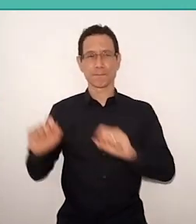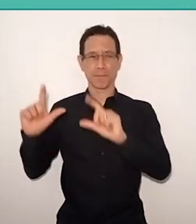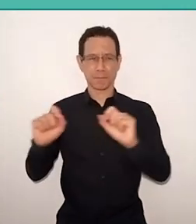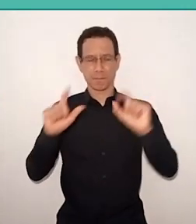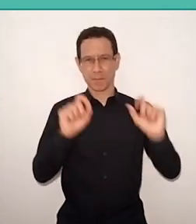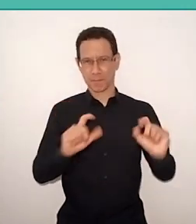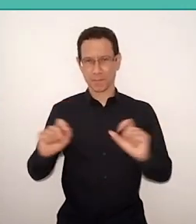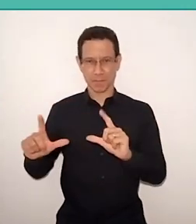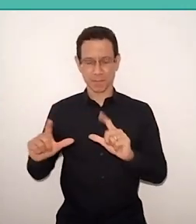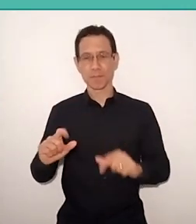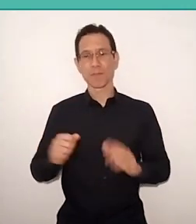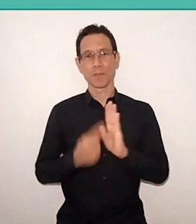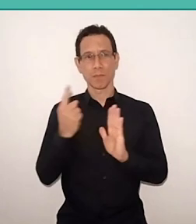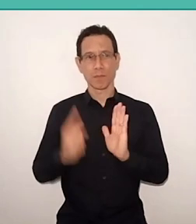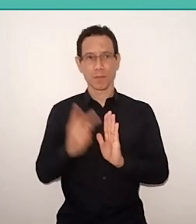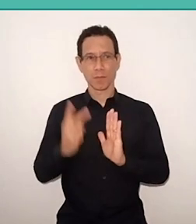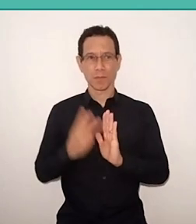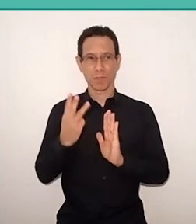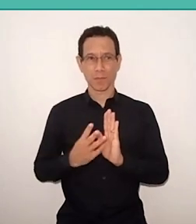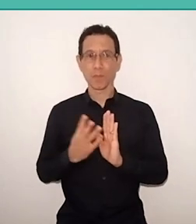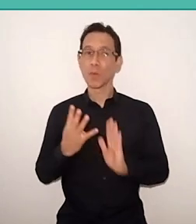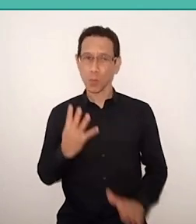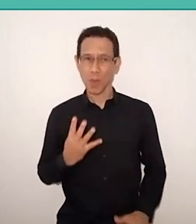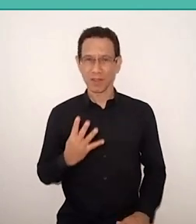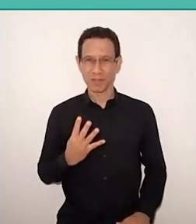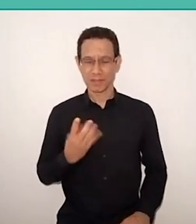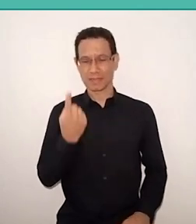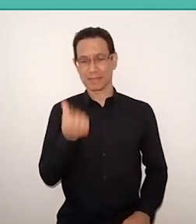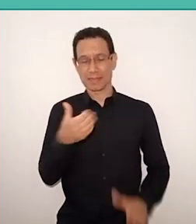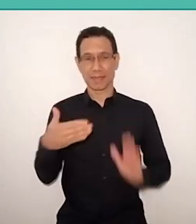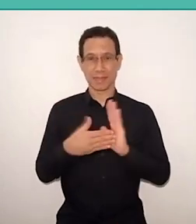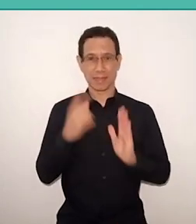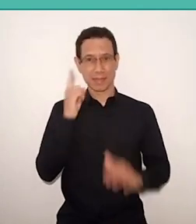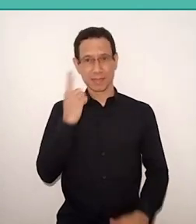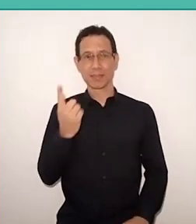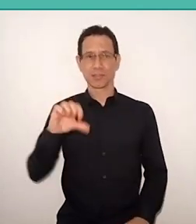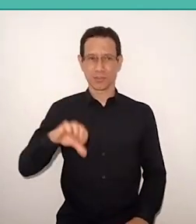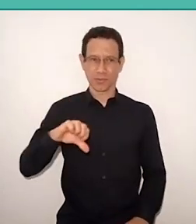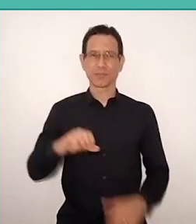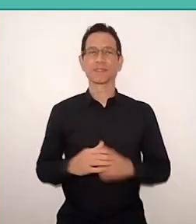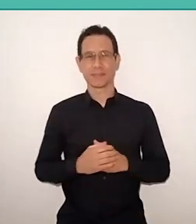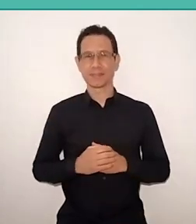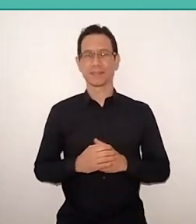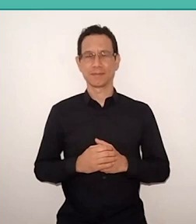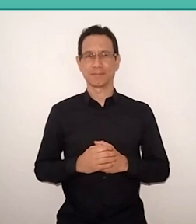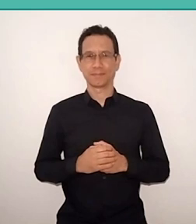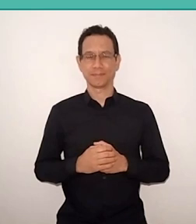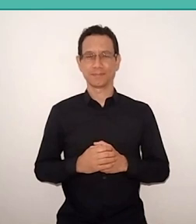from today, the 16th, until the 19th, we will treat, first,